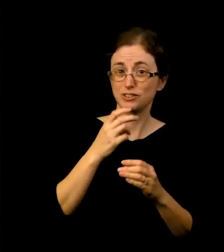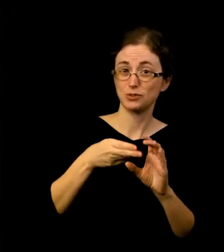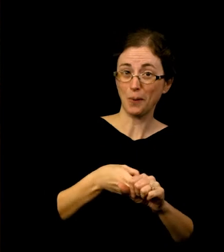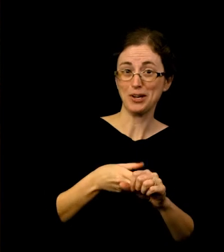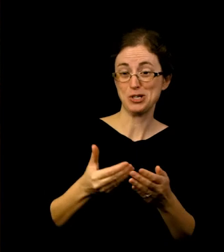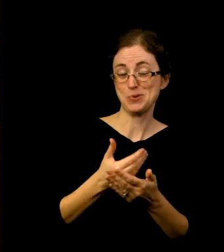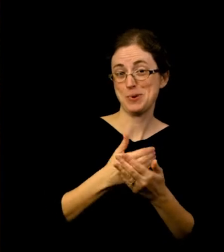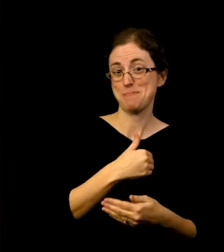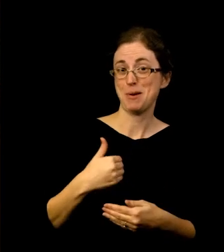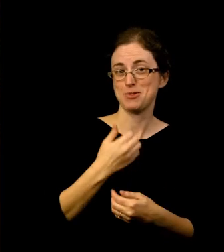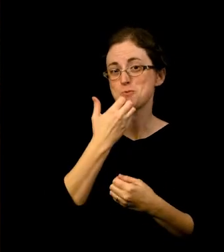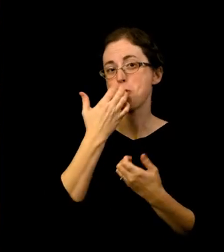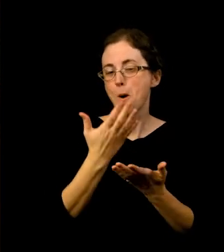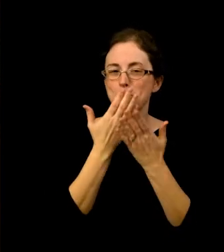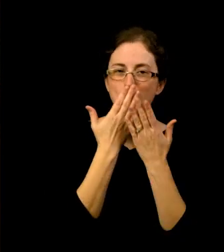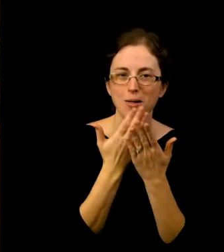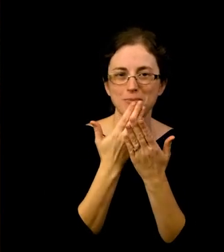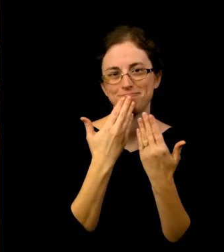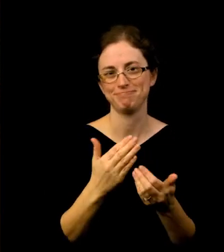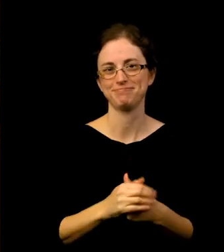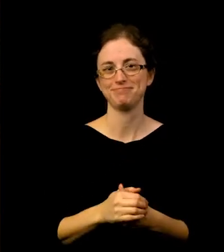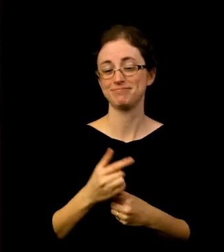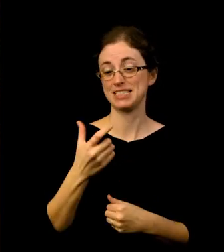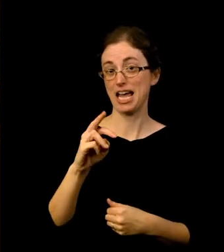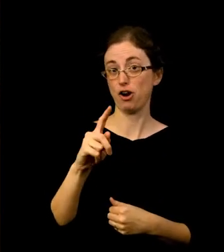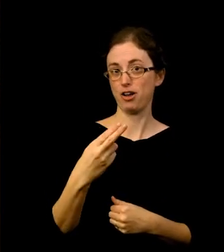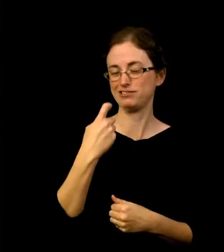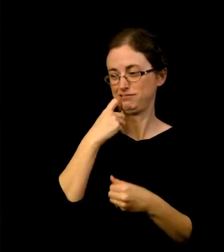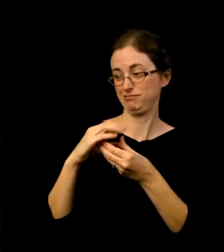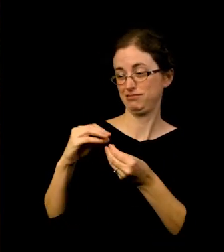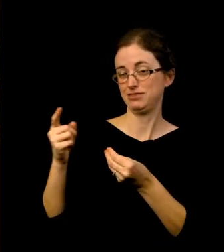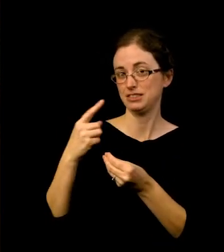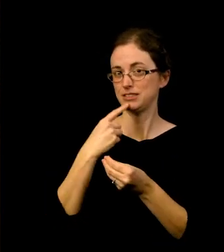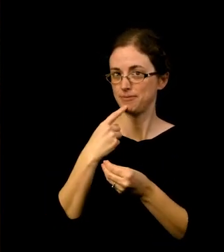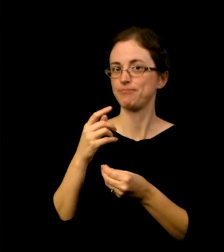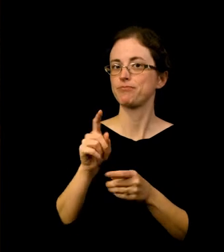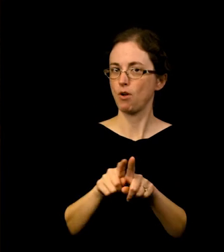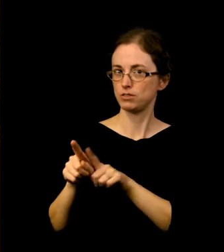As Gareth mentioned, we also received significant relief funding this year from the state and federal government.